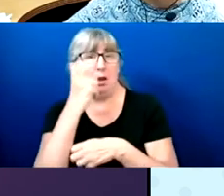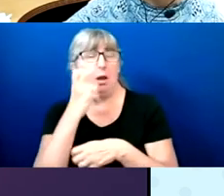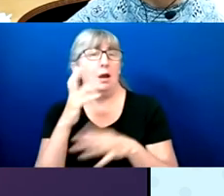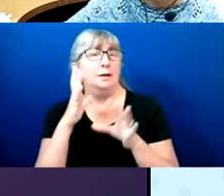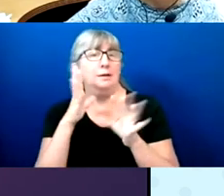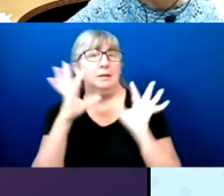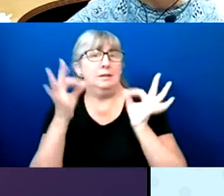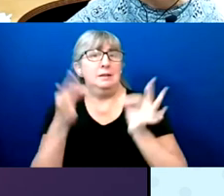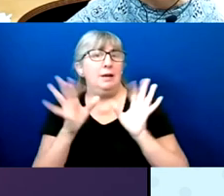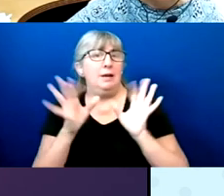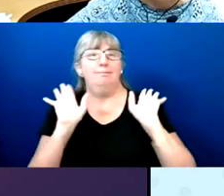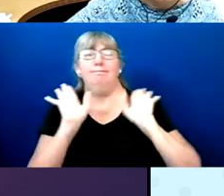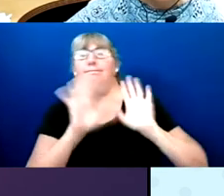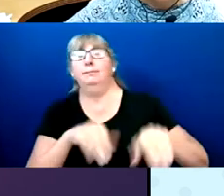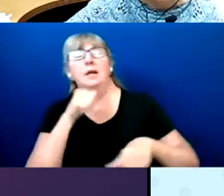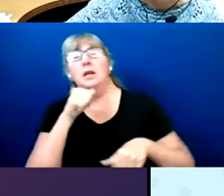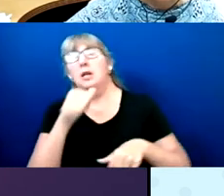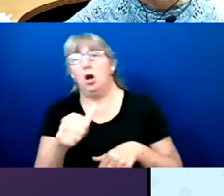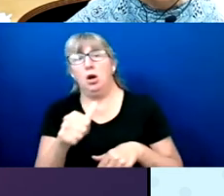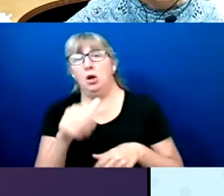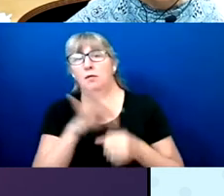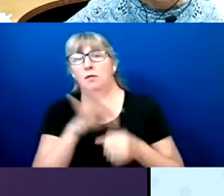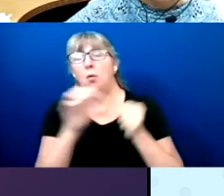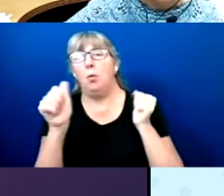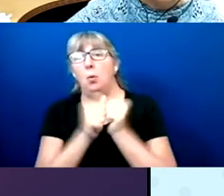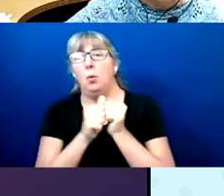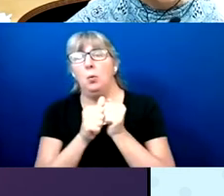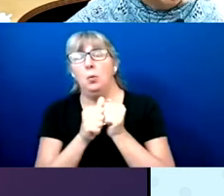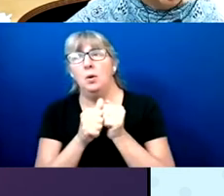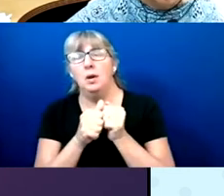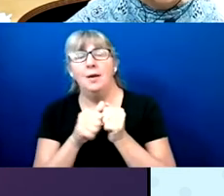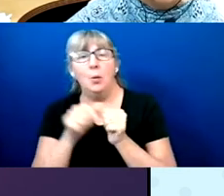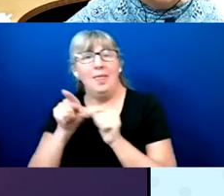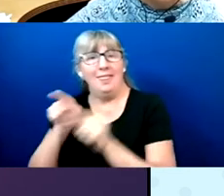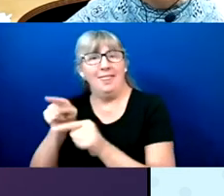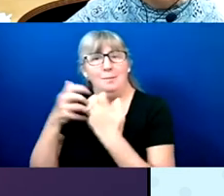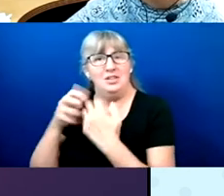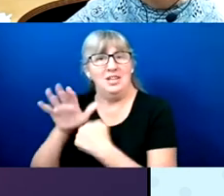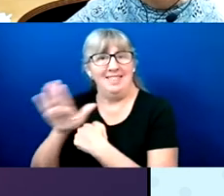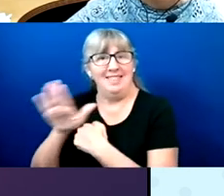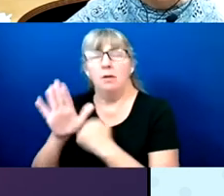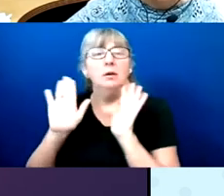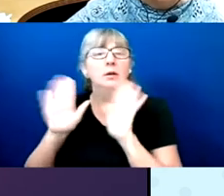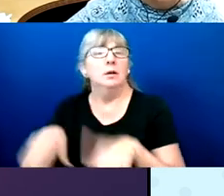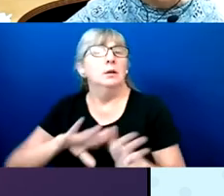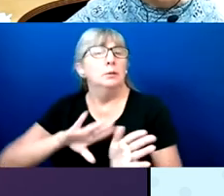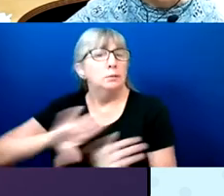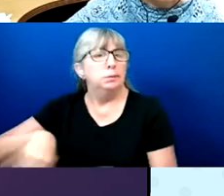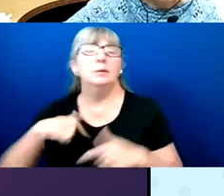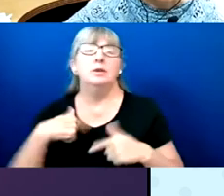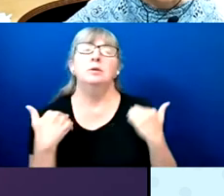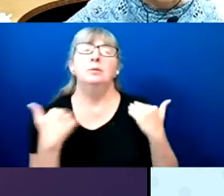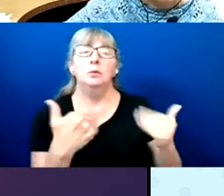with assistance, or opting to vote with assistance rather than using the accessible ballot marking